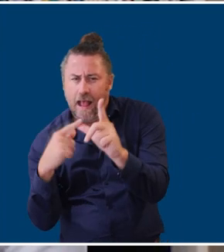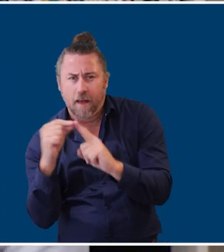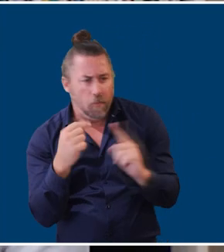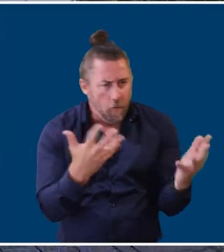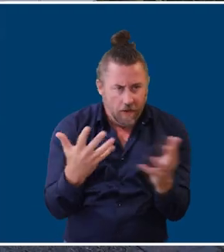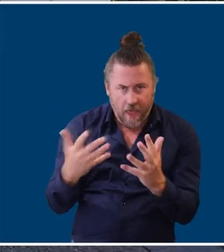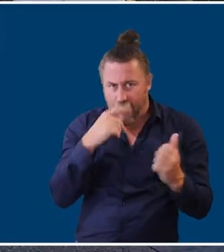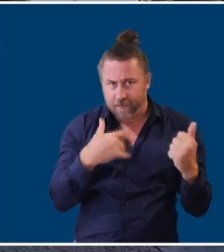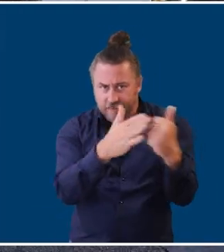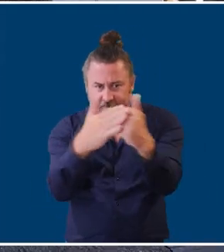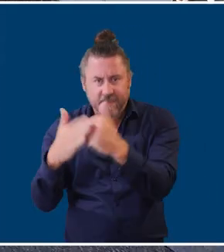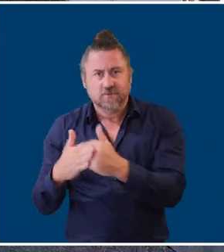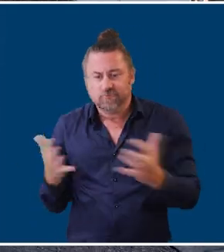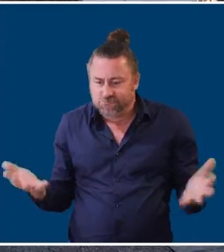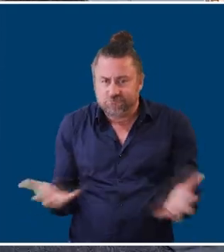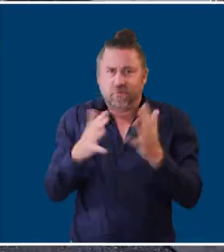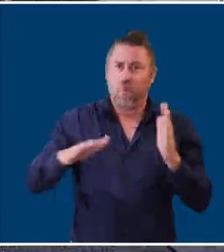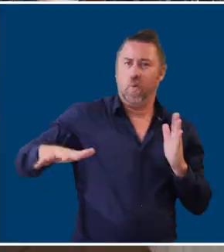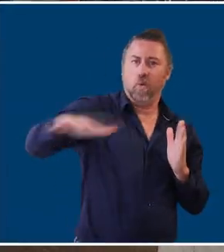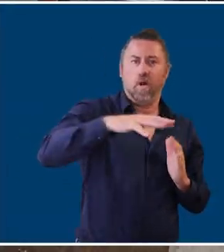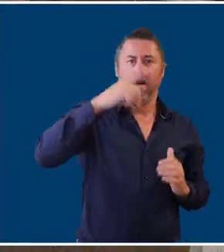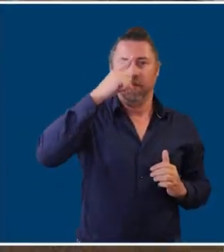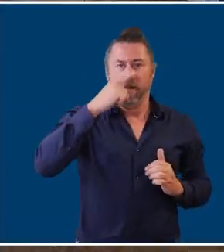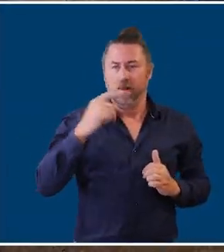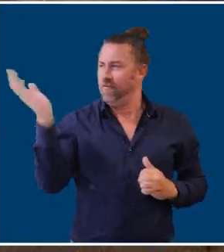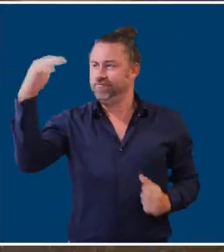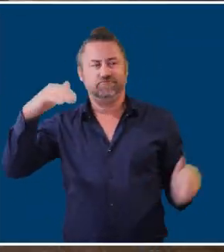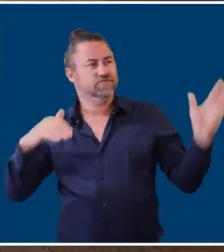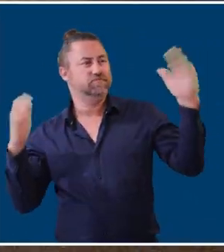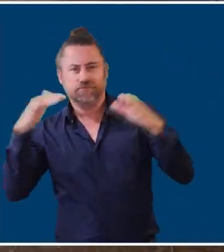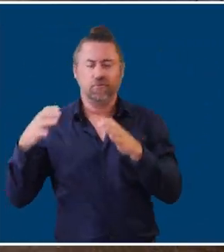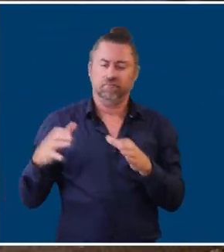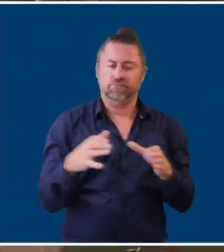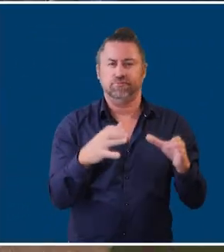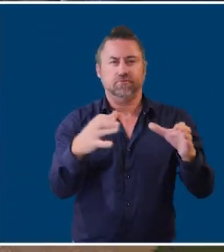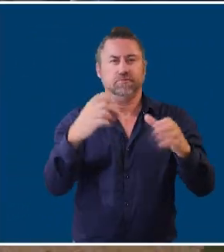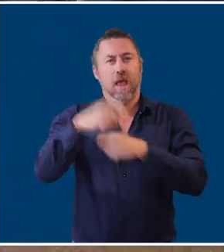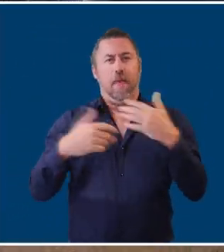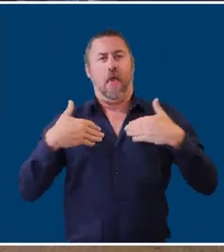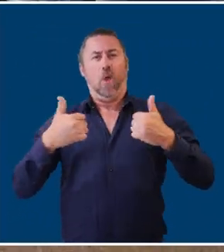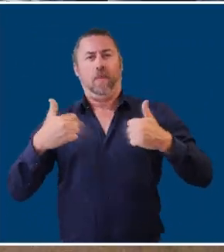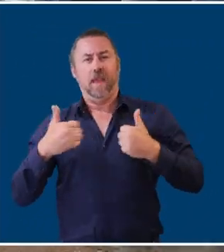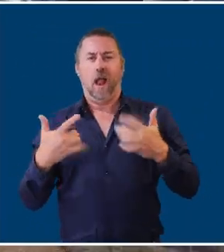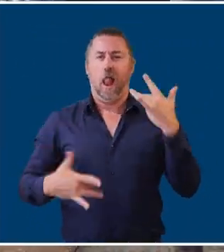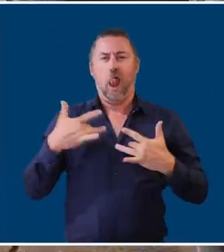get people out and about and encouraging not only themselves but encouraging others. And we know that starts healthy habits